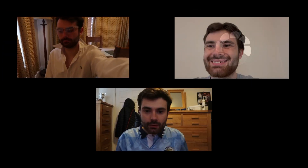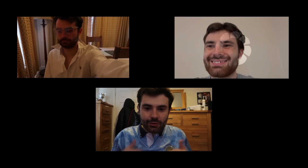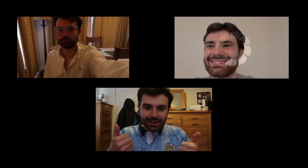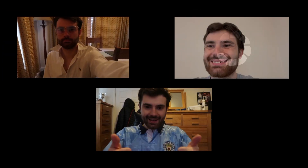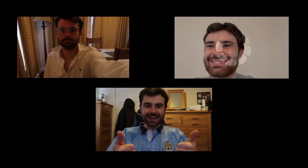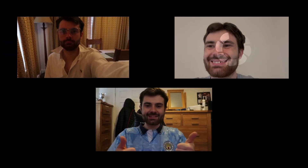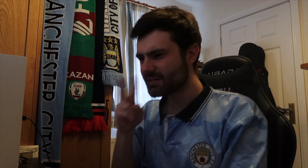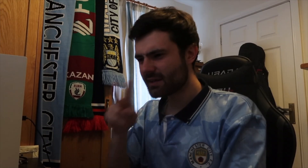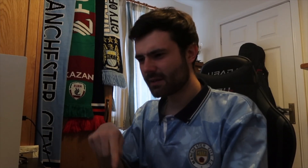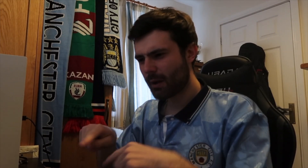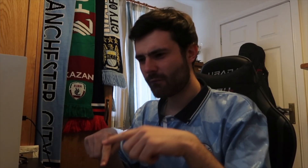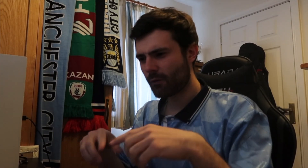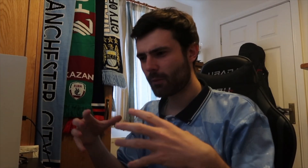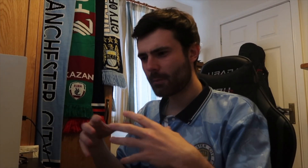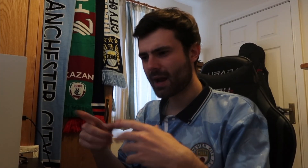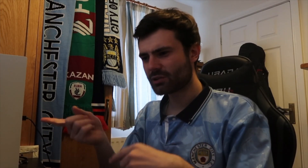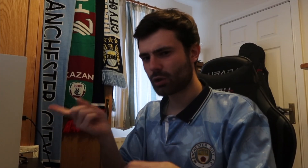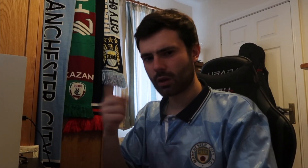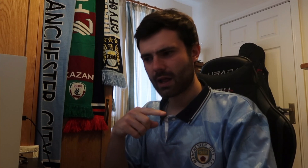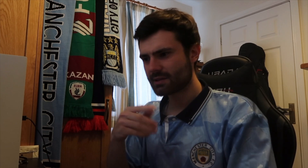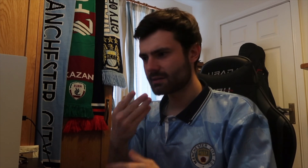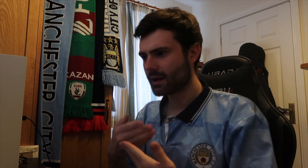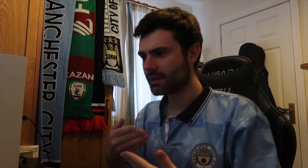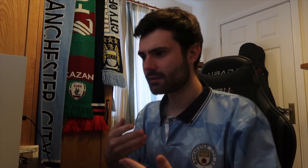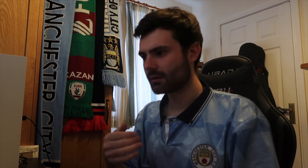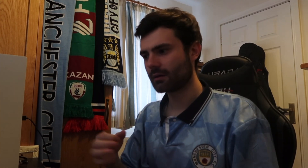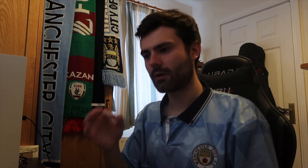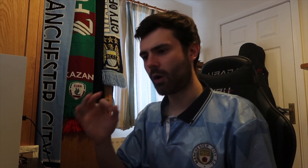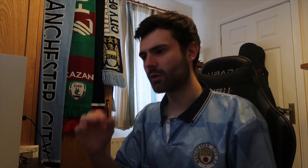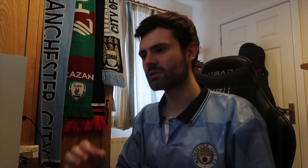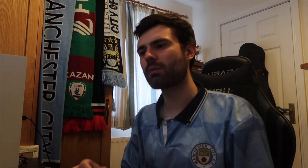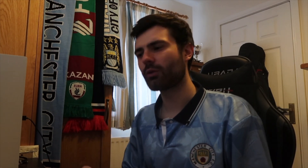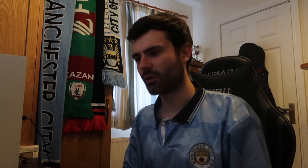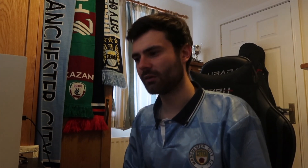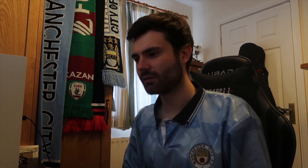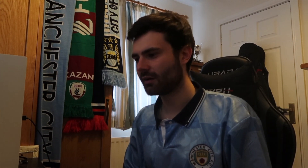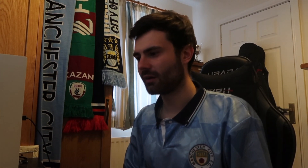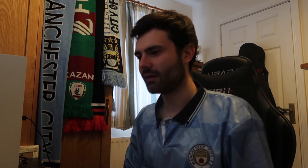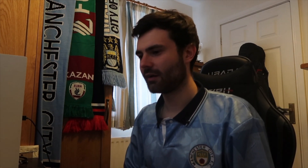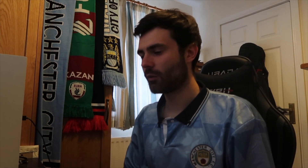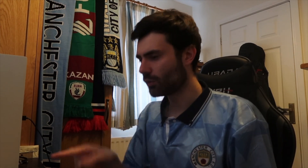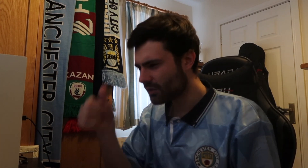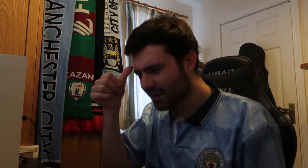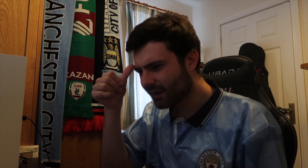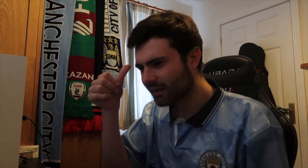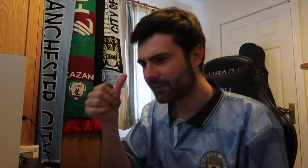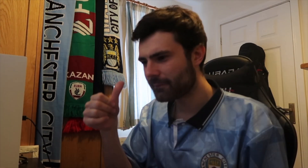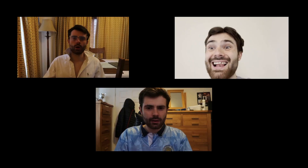You alright guys? Have you seen football match last night? Ohh, it was spot on! What you think?